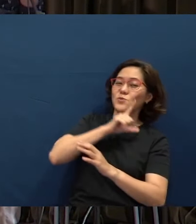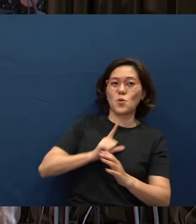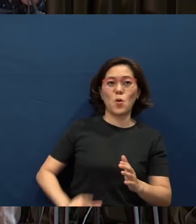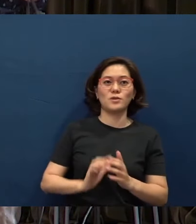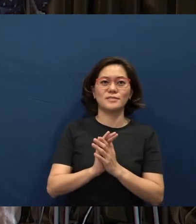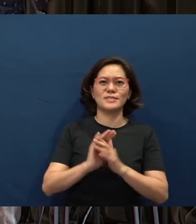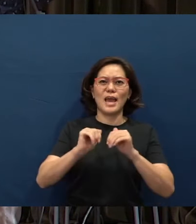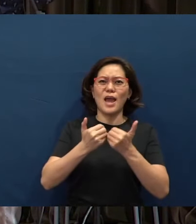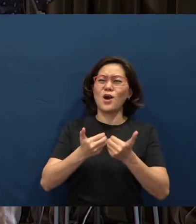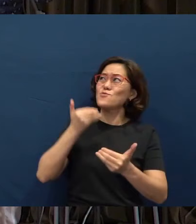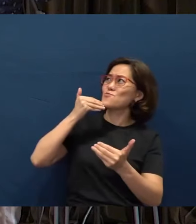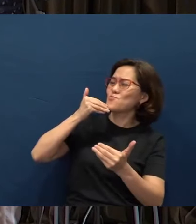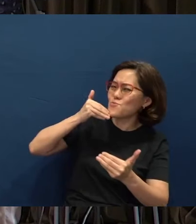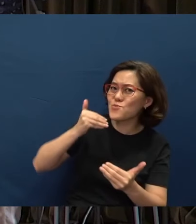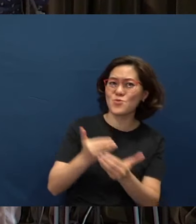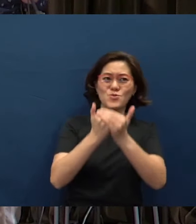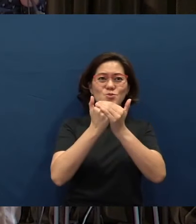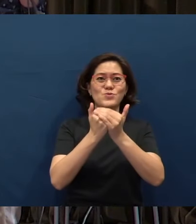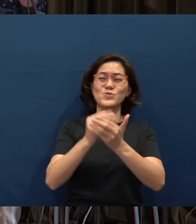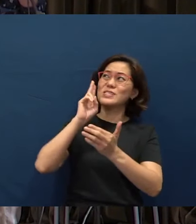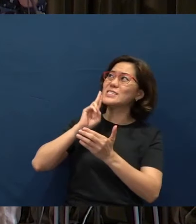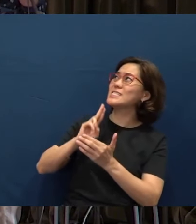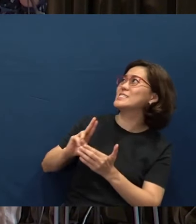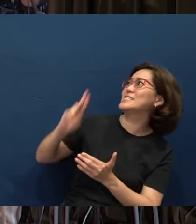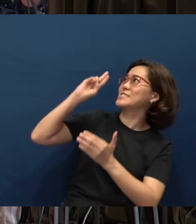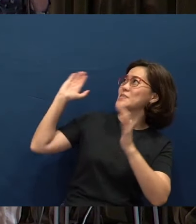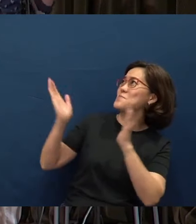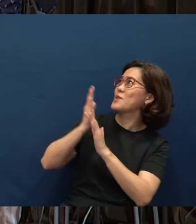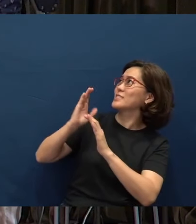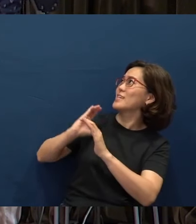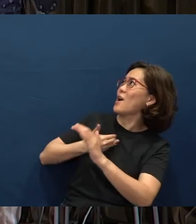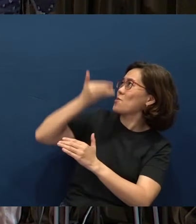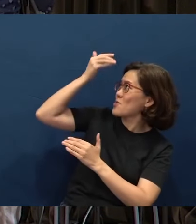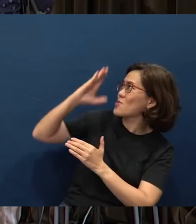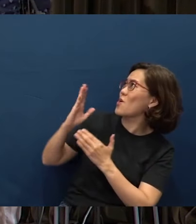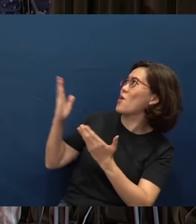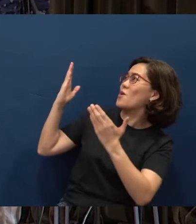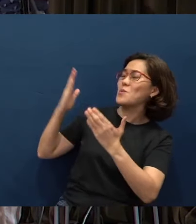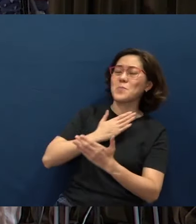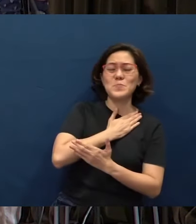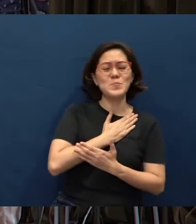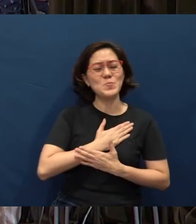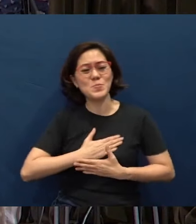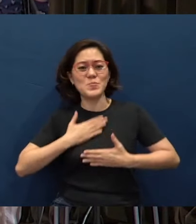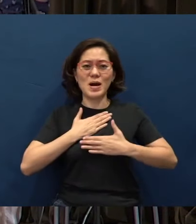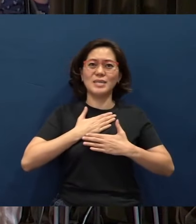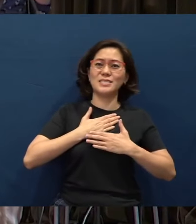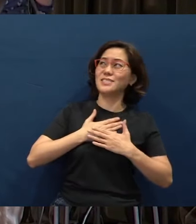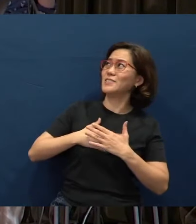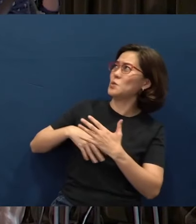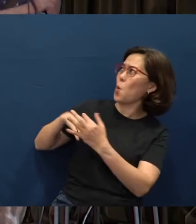How good it is to sing praises to our God, how pleasant and fitting to praise Him!